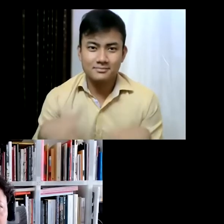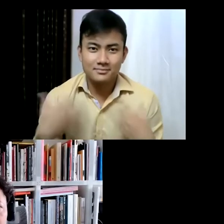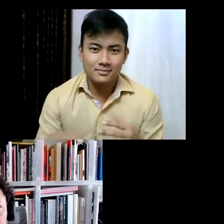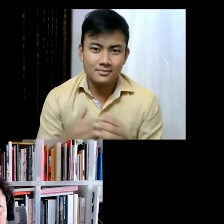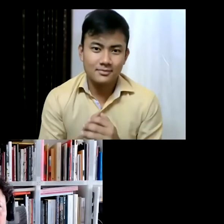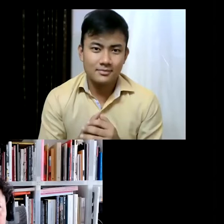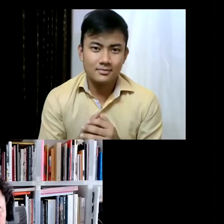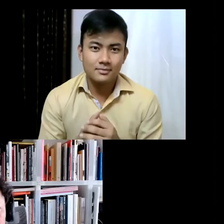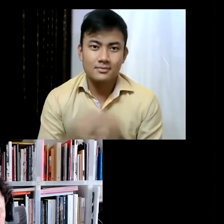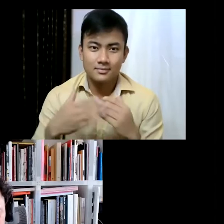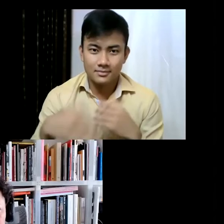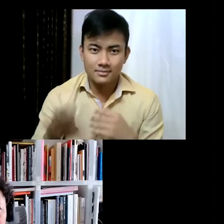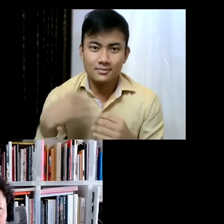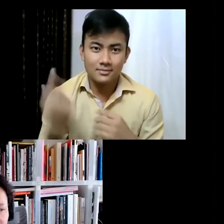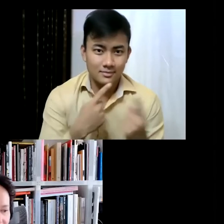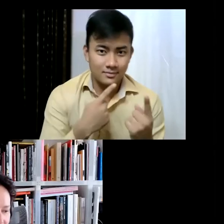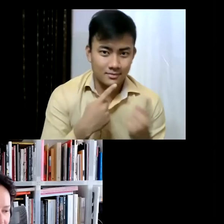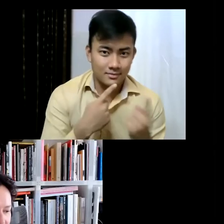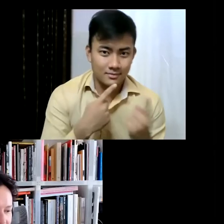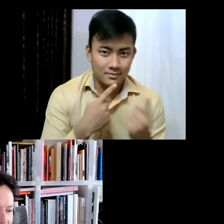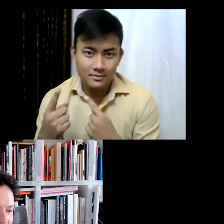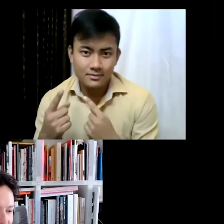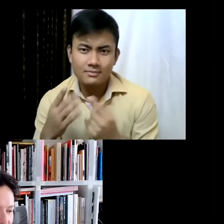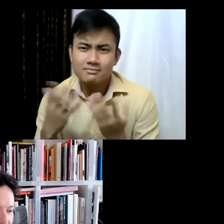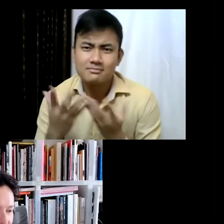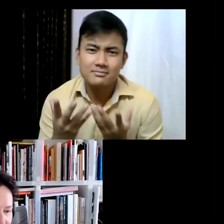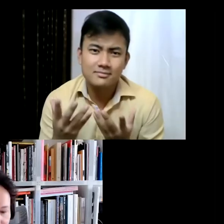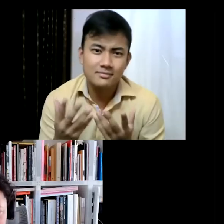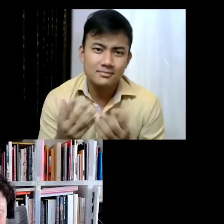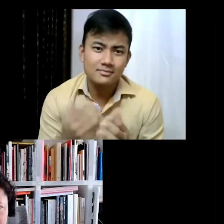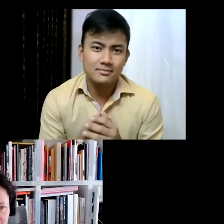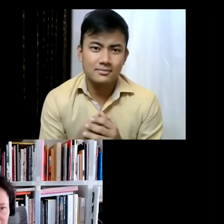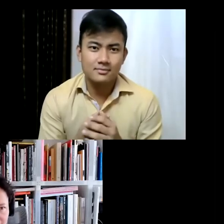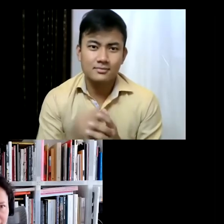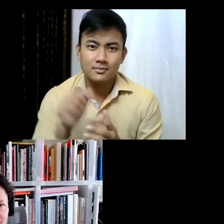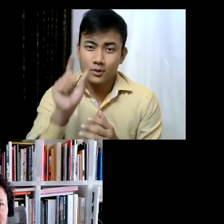the High Line is an elevated freight rail line transformed into a public park on Manhattan's